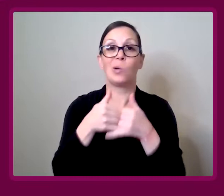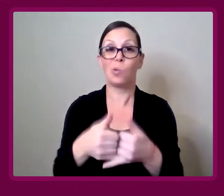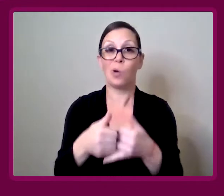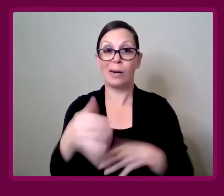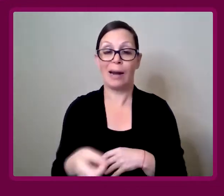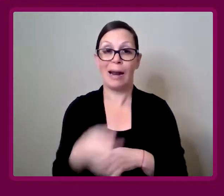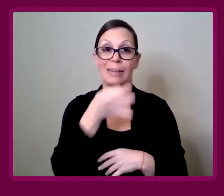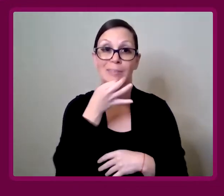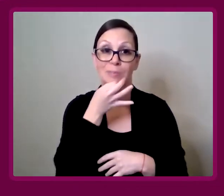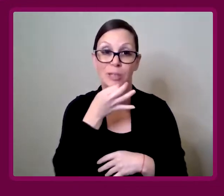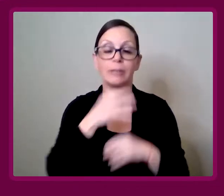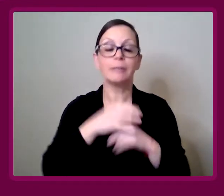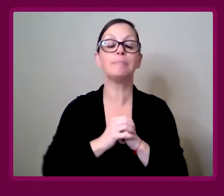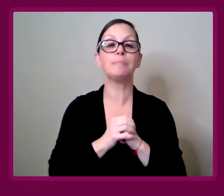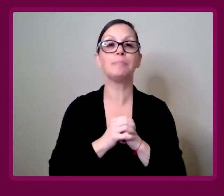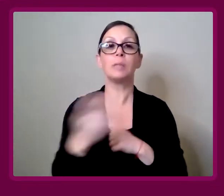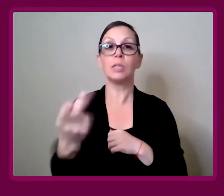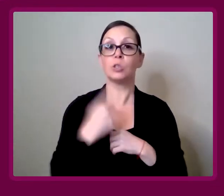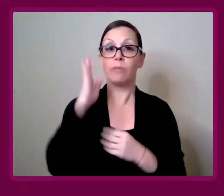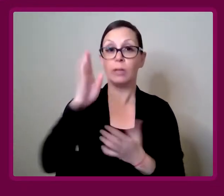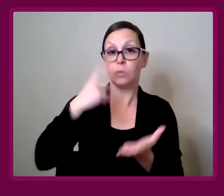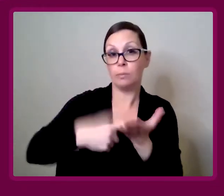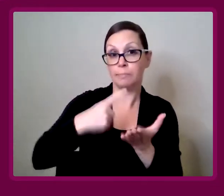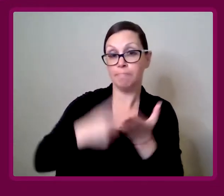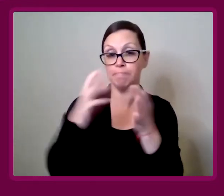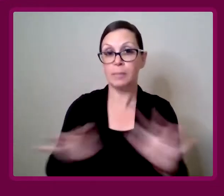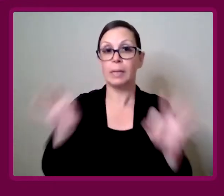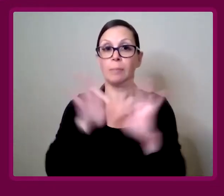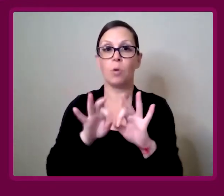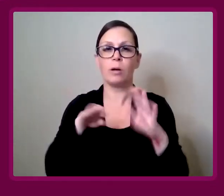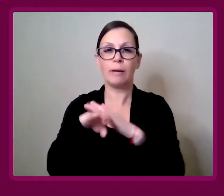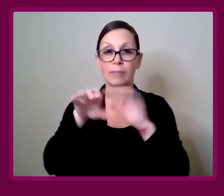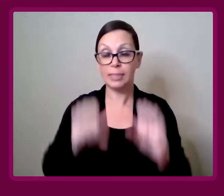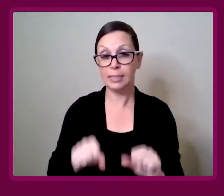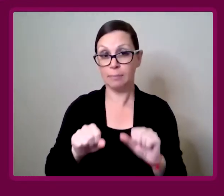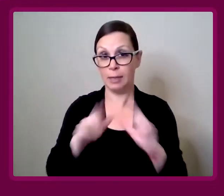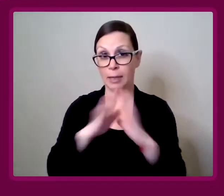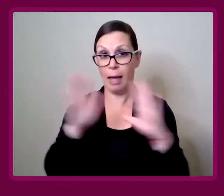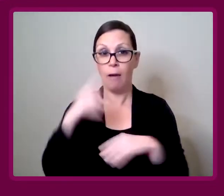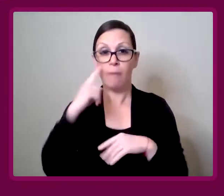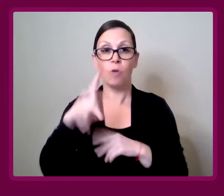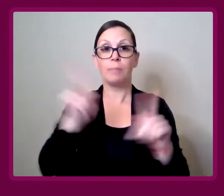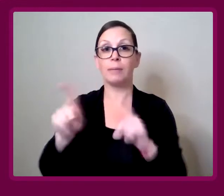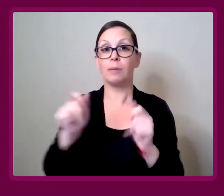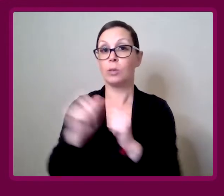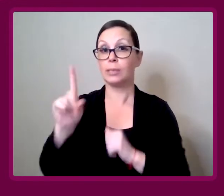Amy and I are having a conversation about the importance of accessible housing for people with disabilities.